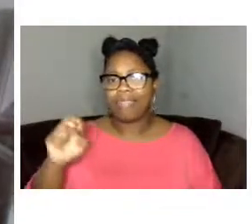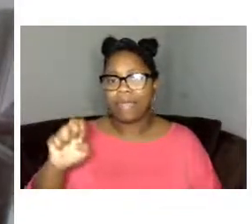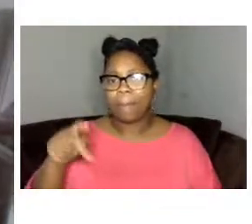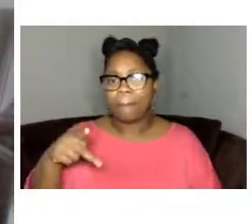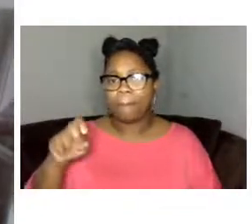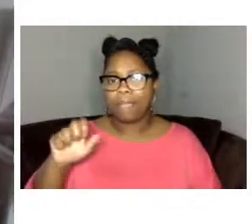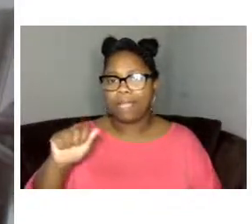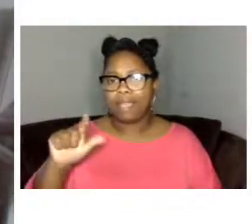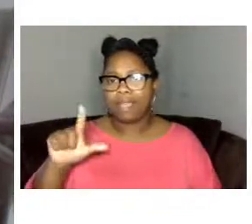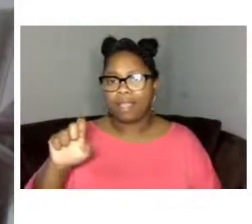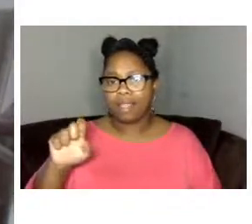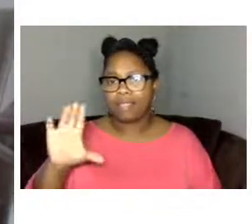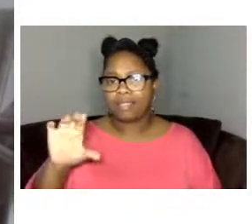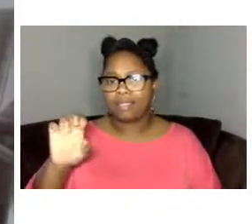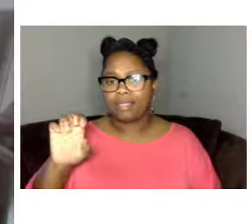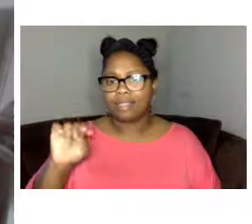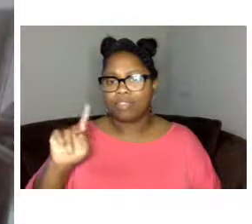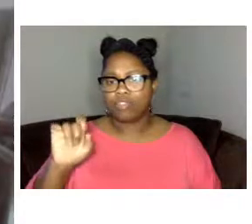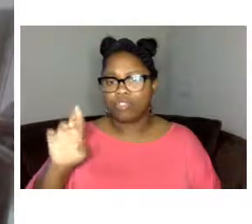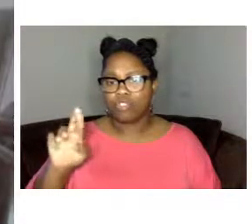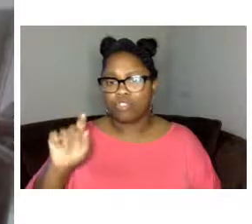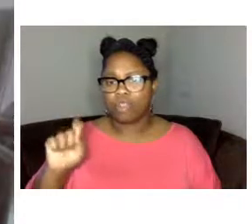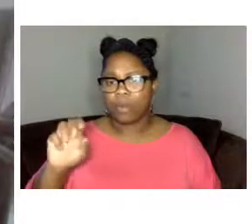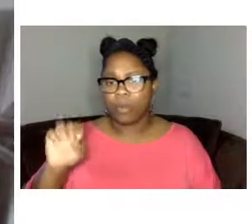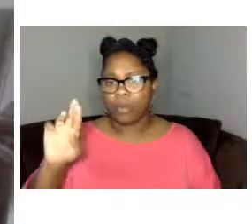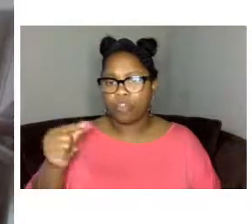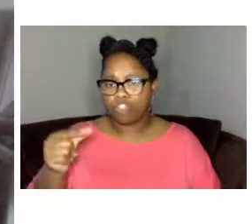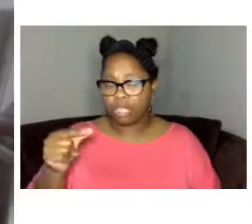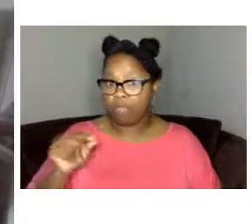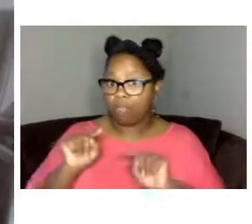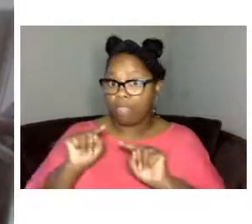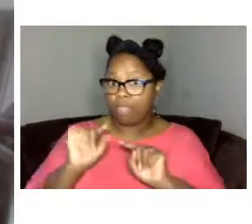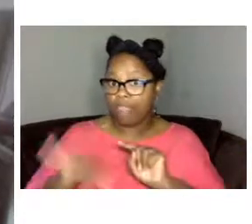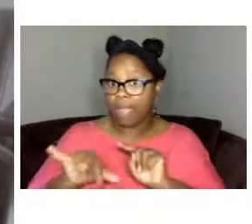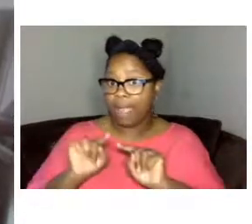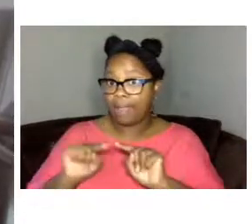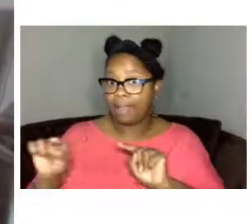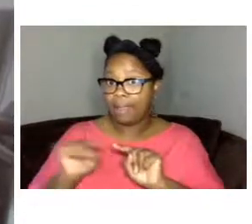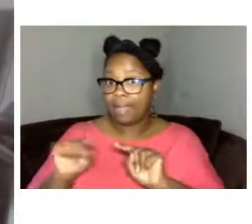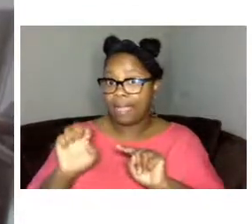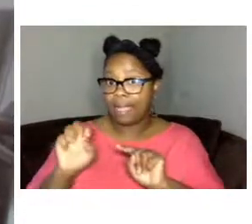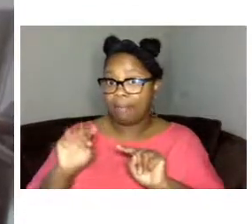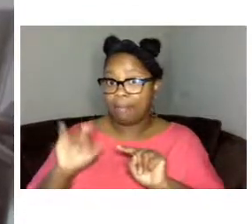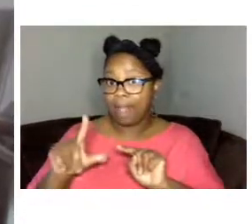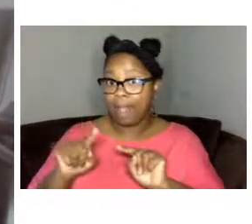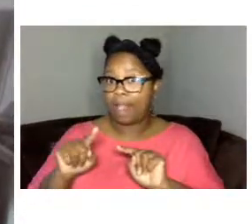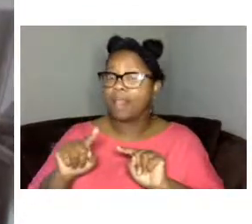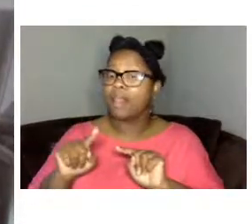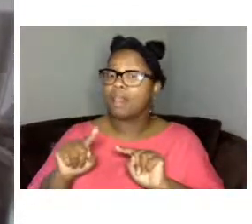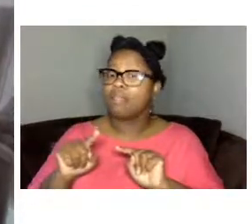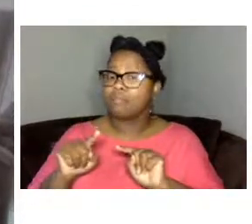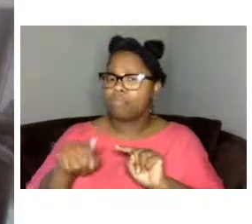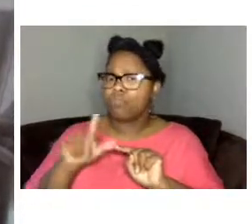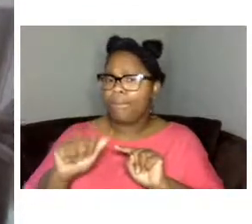email address that you can um that you can email if you uh have any